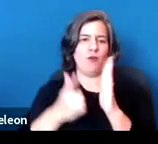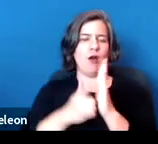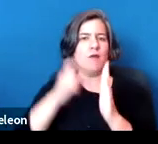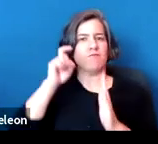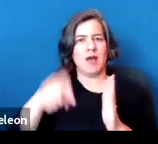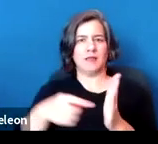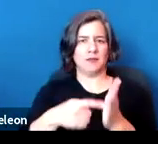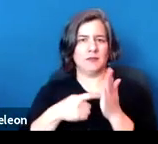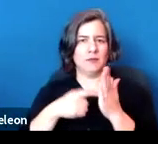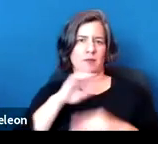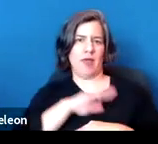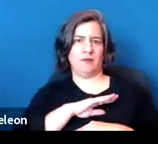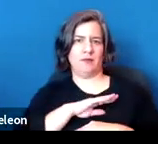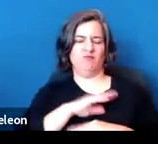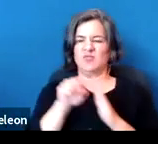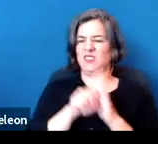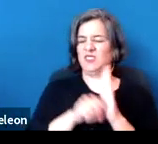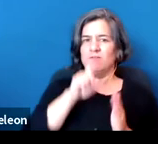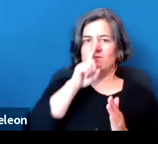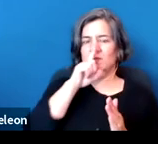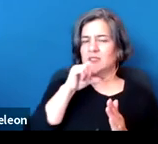It mostly is going to derive from the commerce clause,